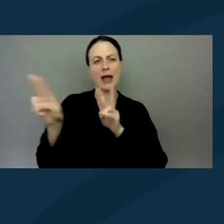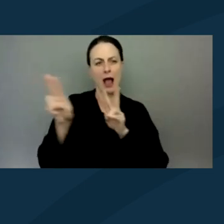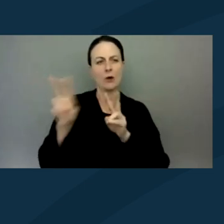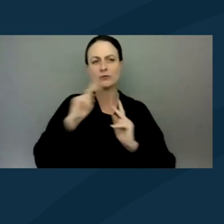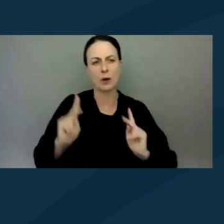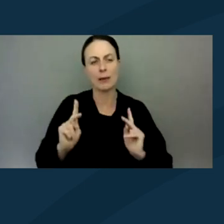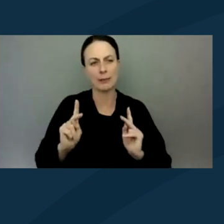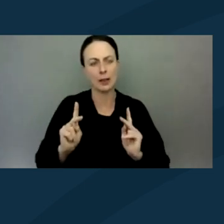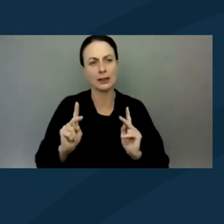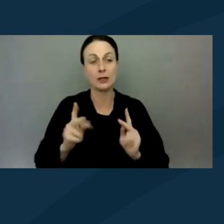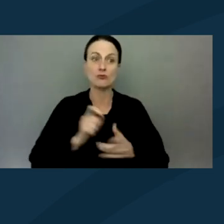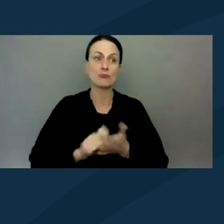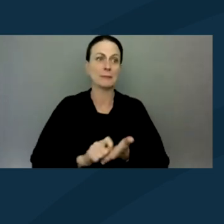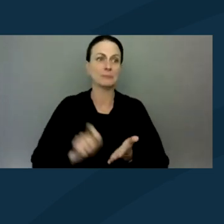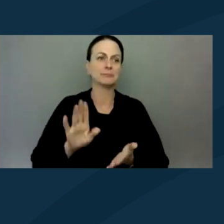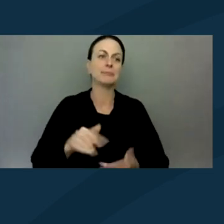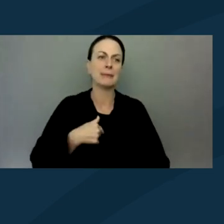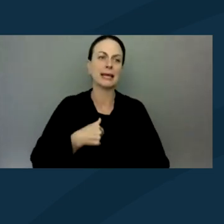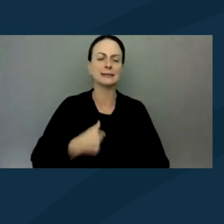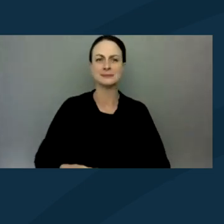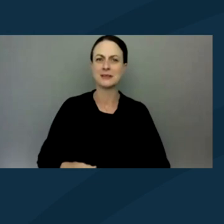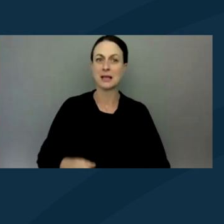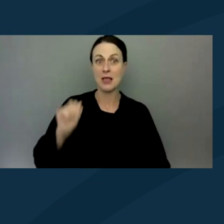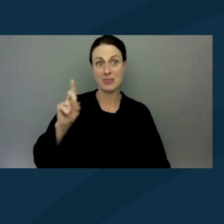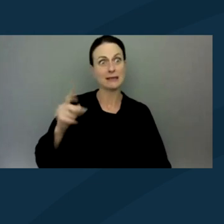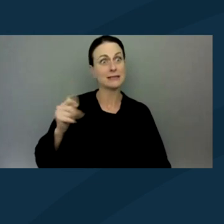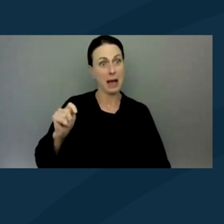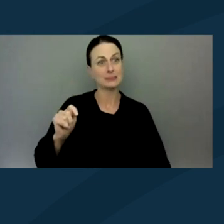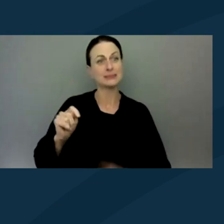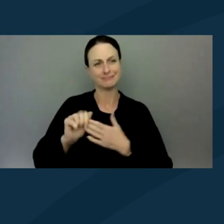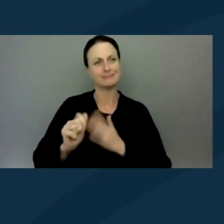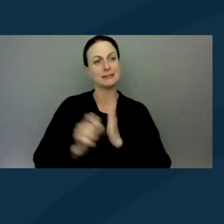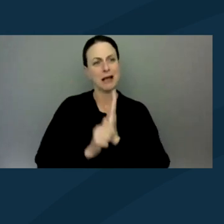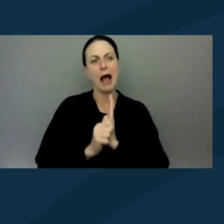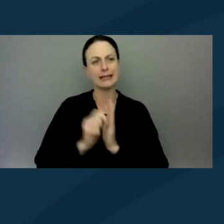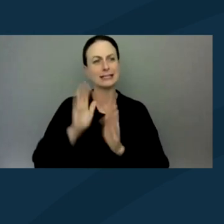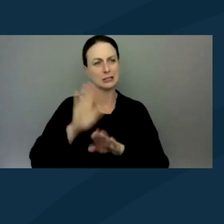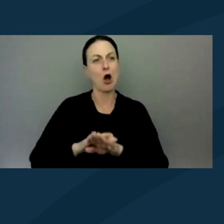that was written by me. Yeah, the ADAPT guide is actually on the ADAPT website. Yeah.